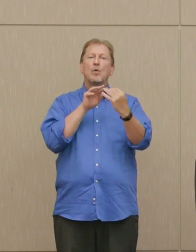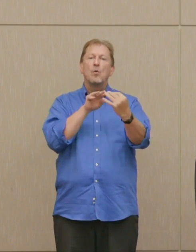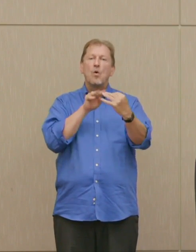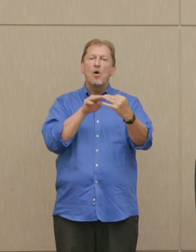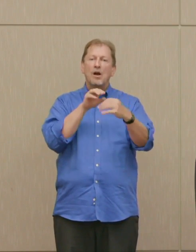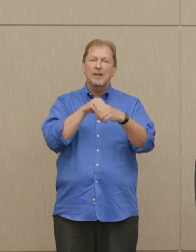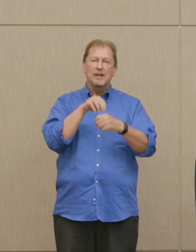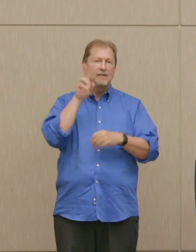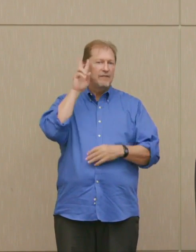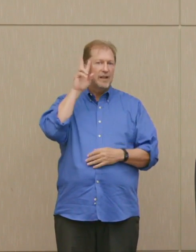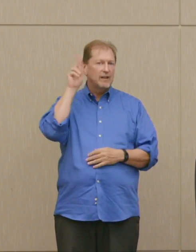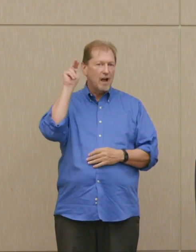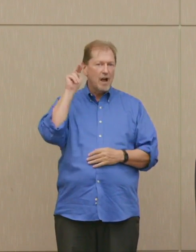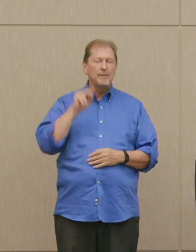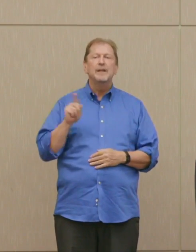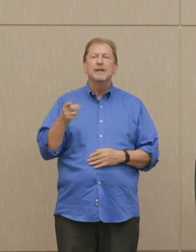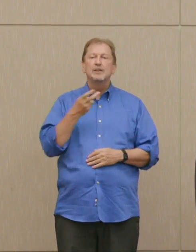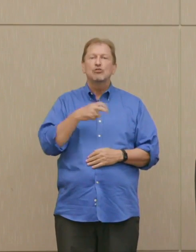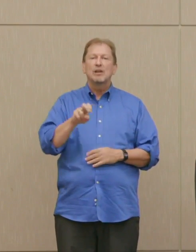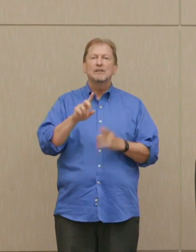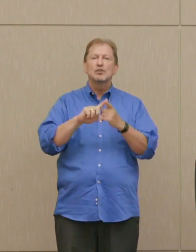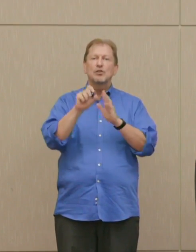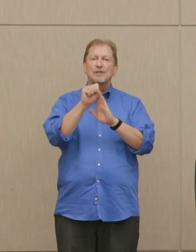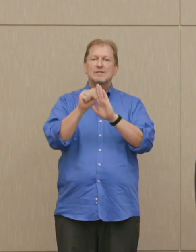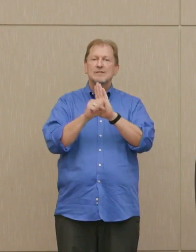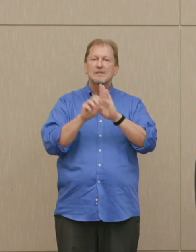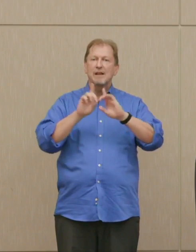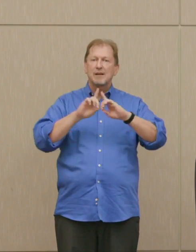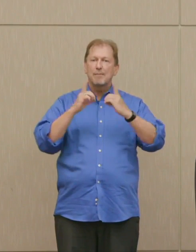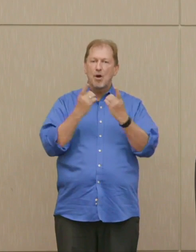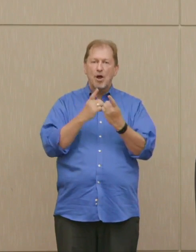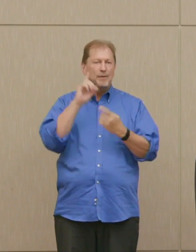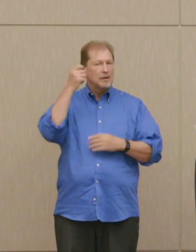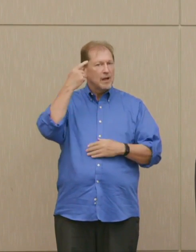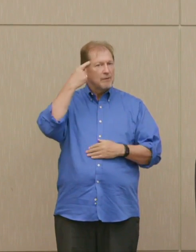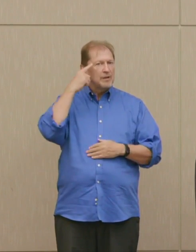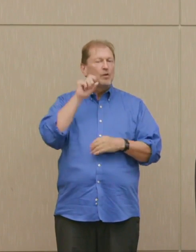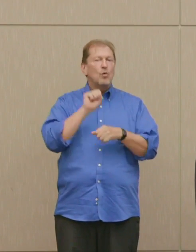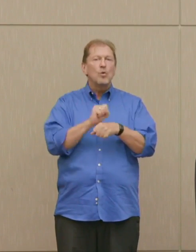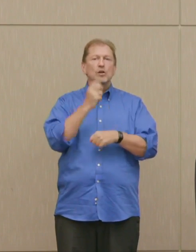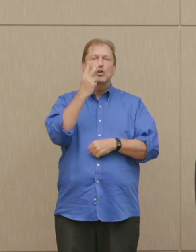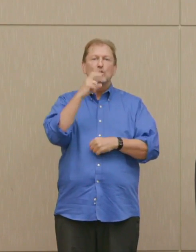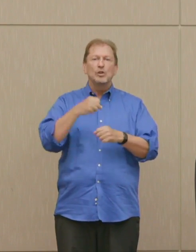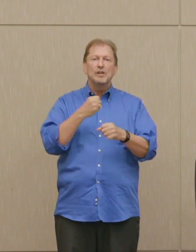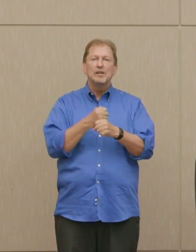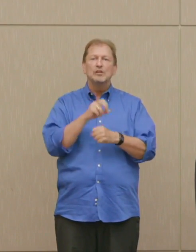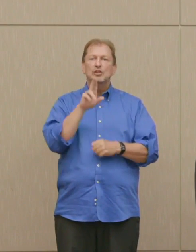He transferred to the State Department in 1965 to serve two years at the US Embassy in Saigon.